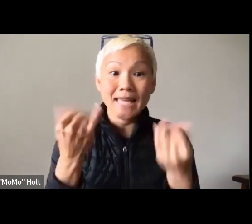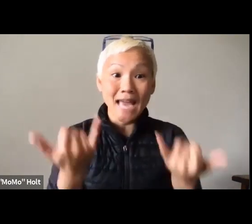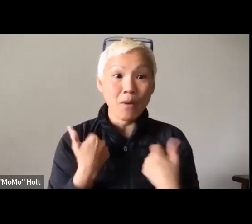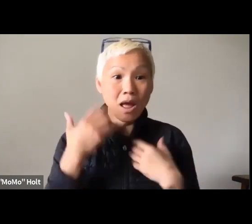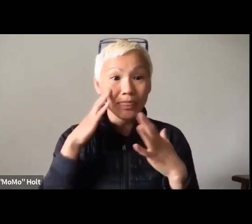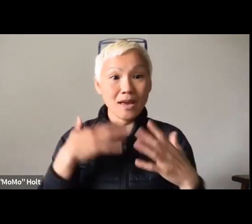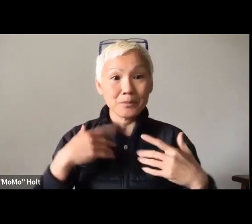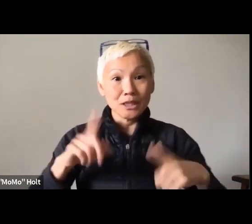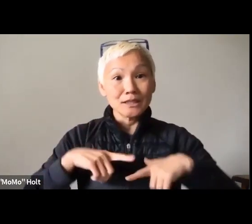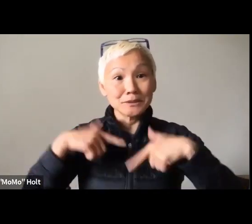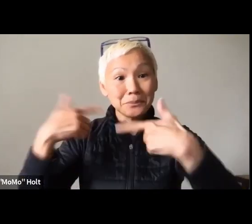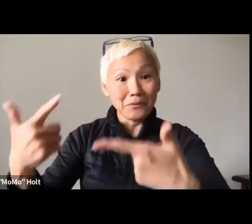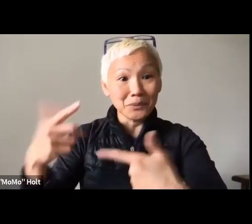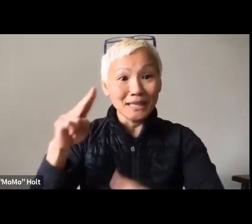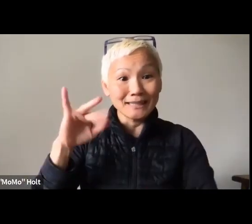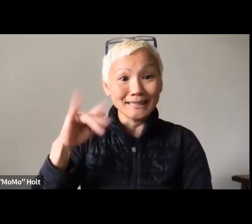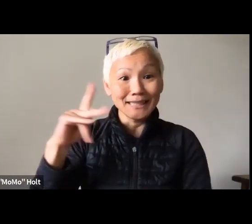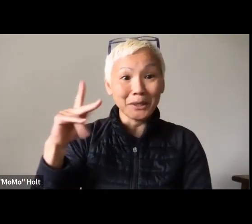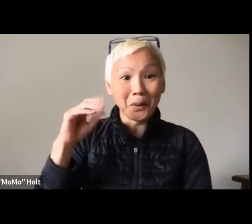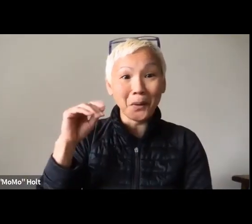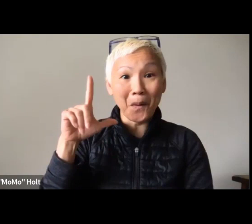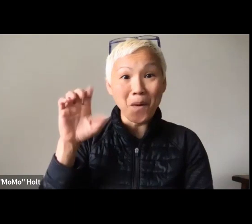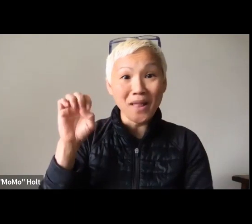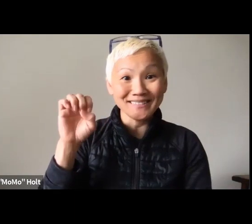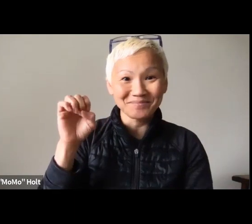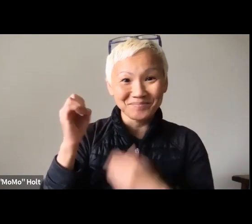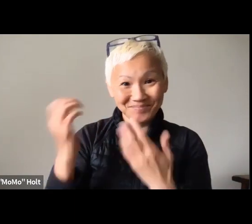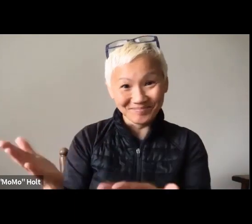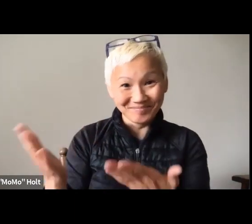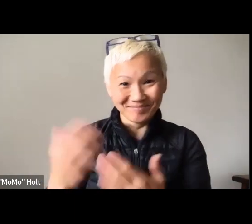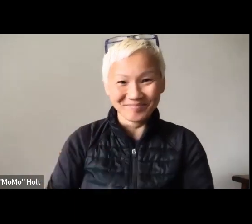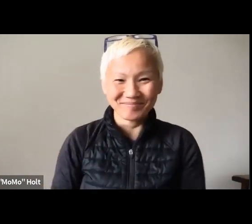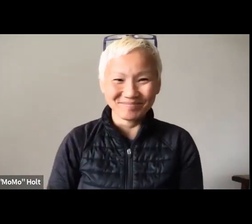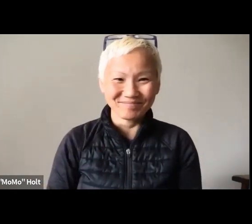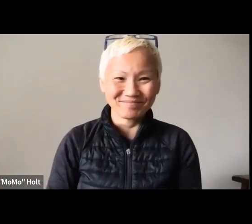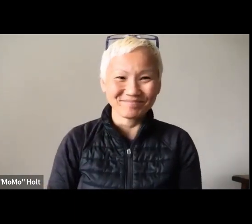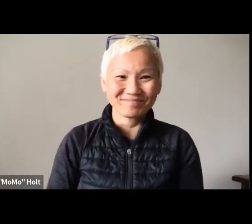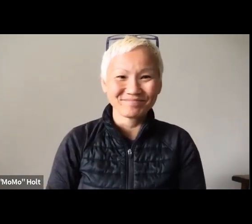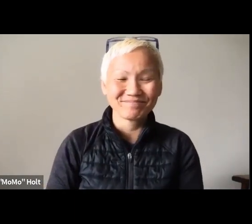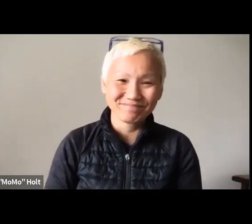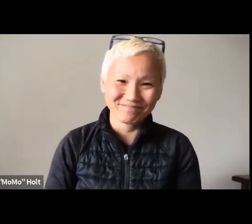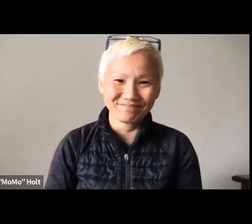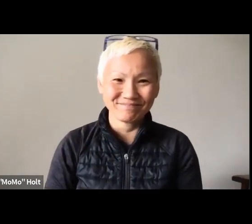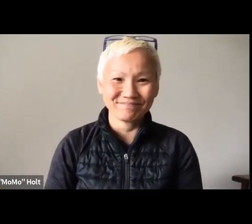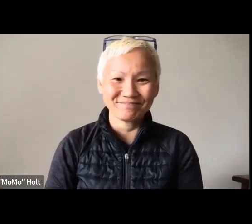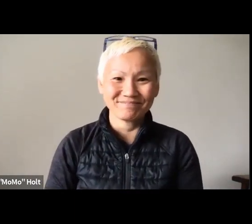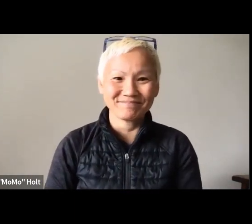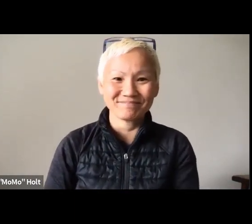Thank you, and now I think I'll go ahead and turn it over to Nikkole, thank you.